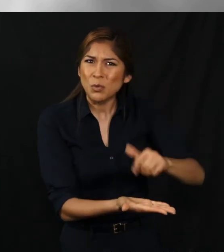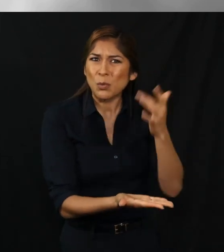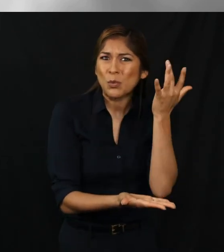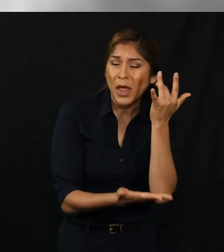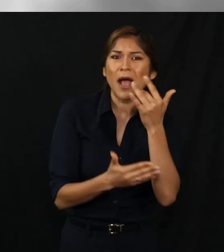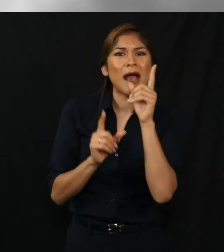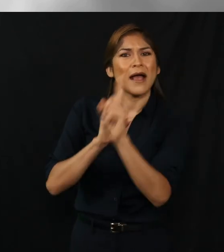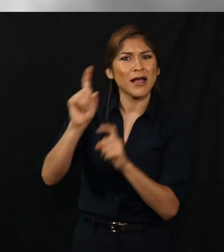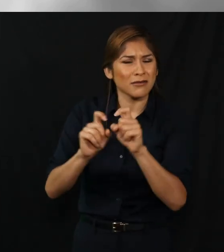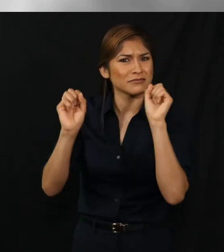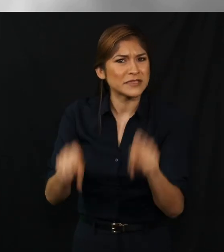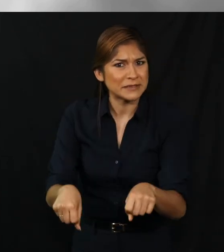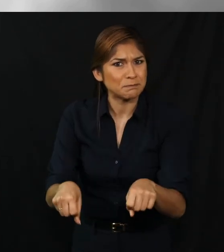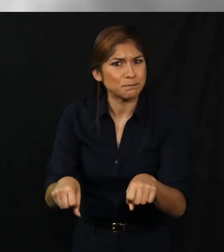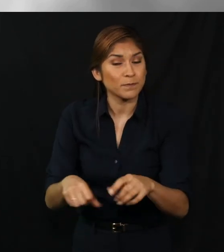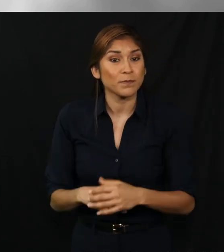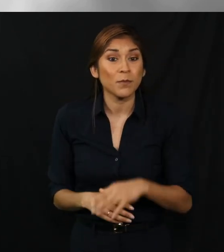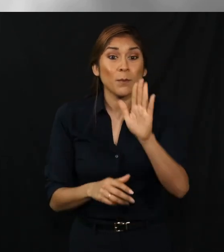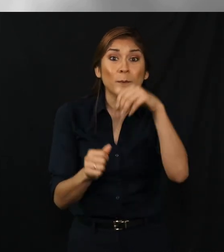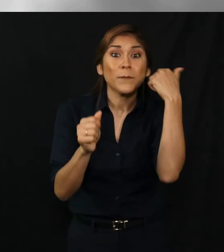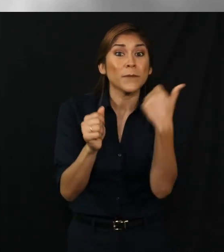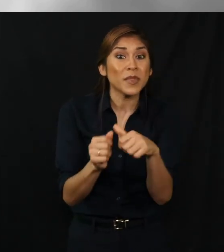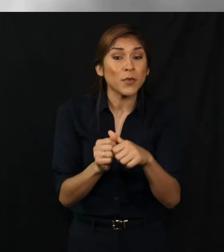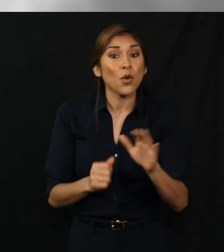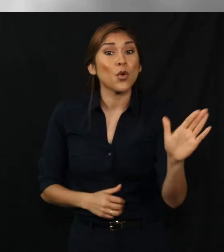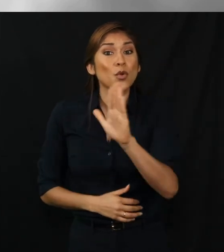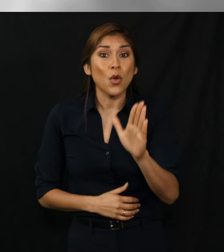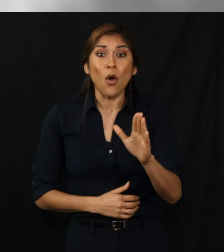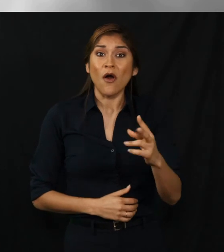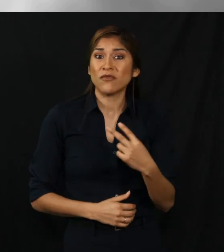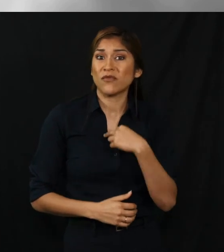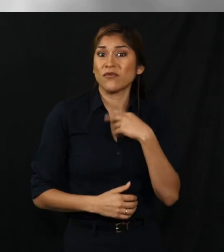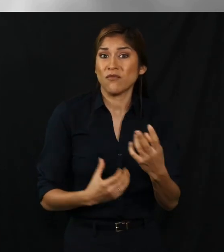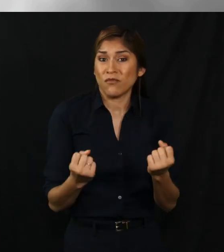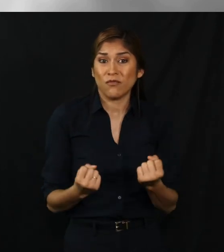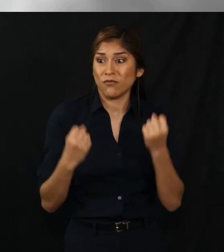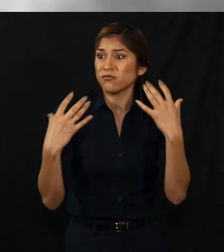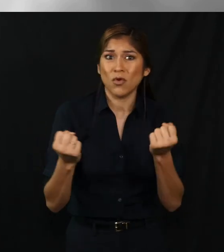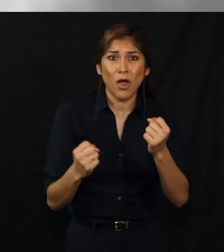county board of registrar office for the next steps and any questions you may have.